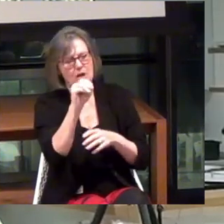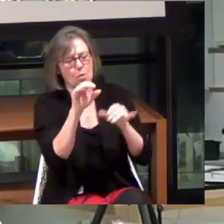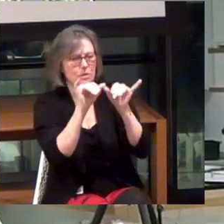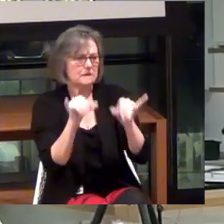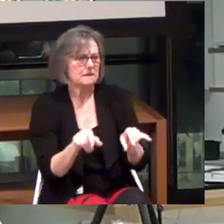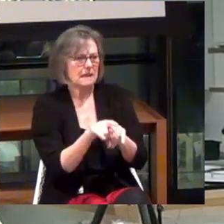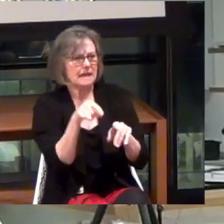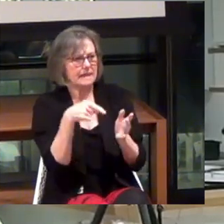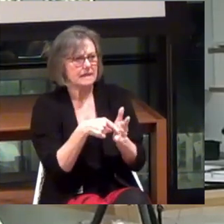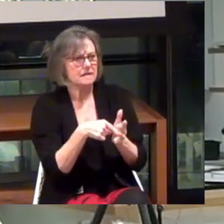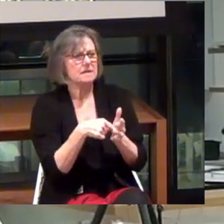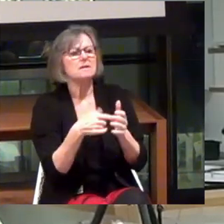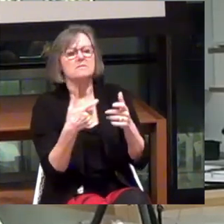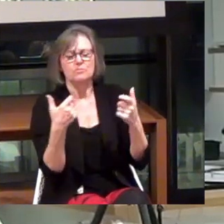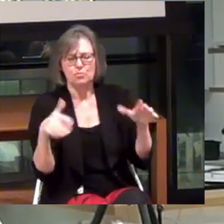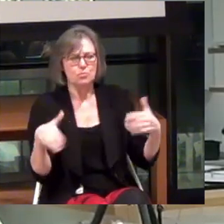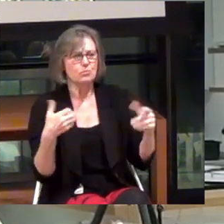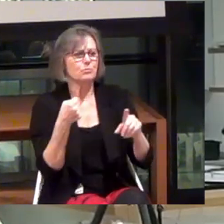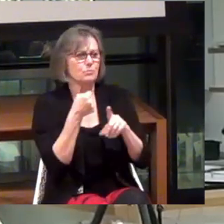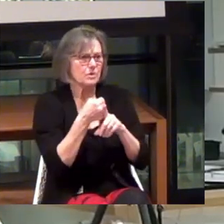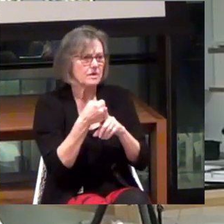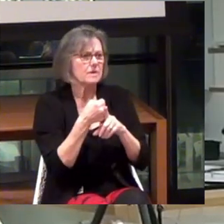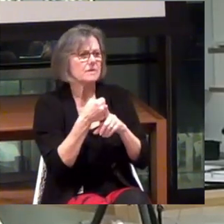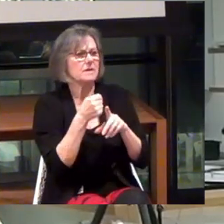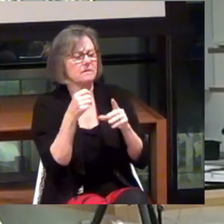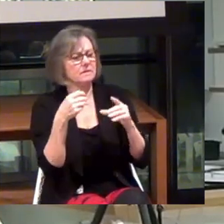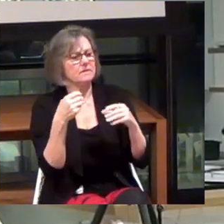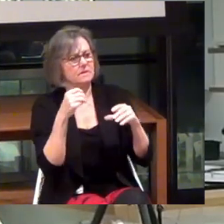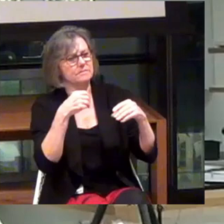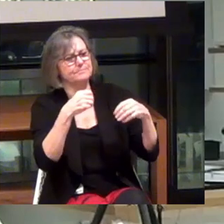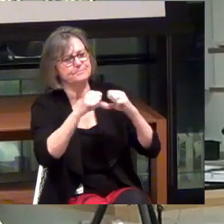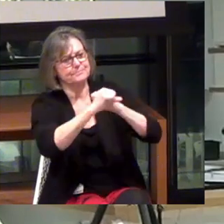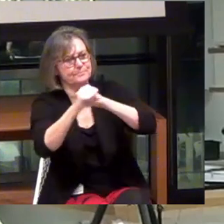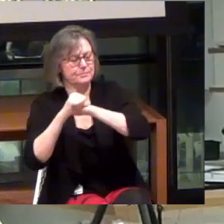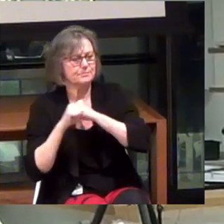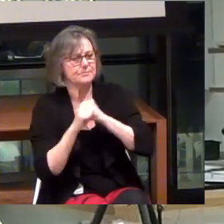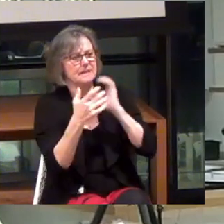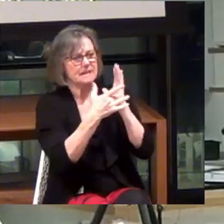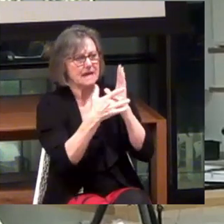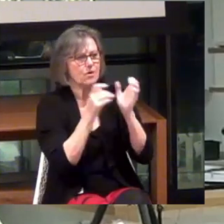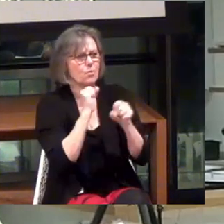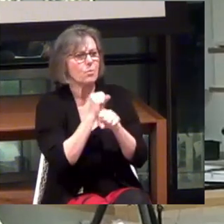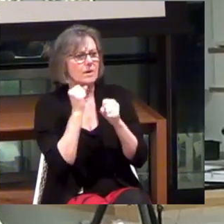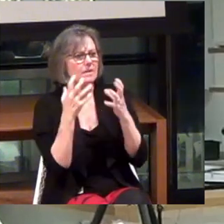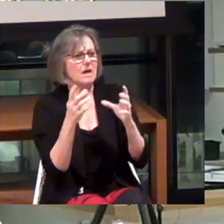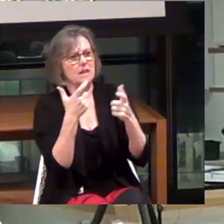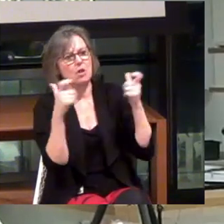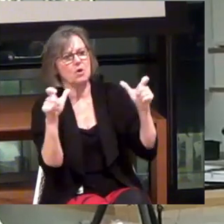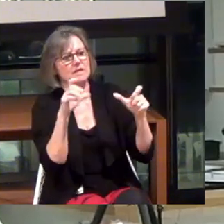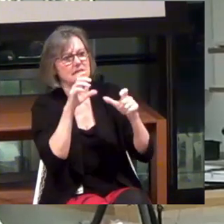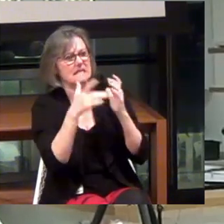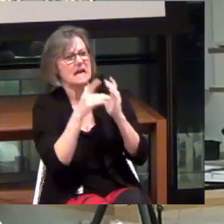I think, has a huge impact on the commercialization of the tech. We work with a lot of the largest tech companies in the US.